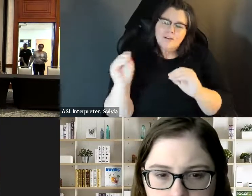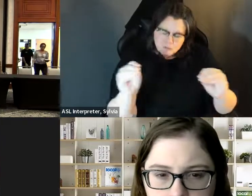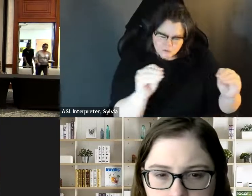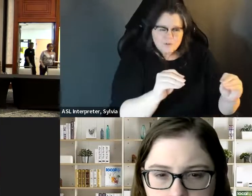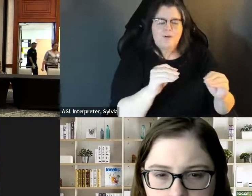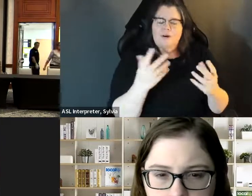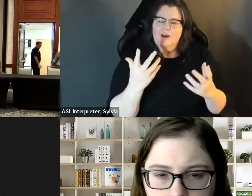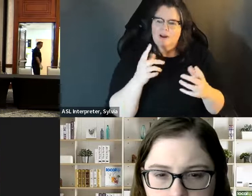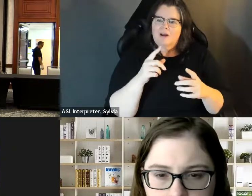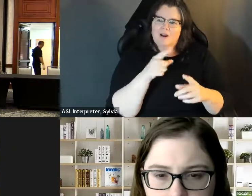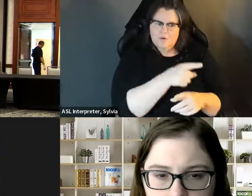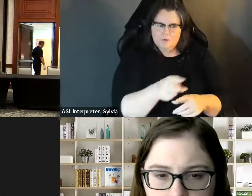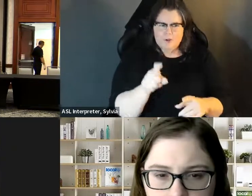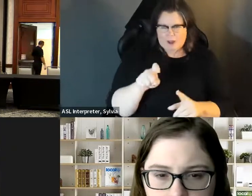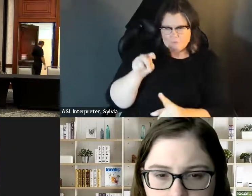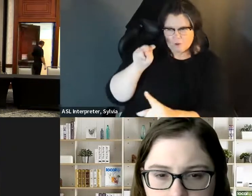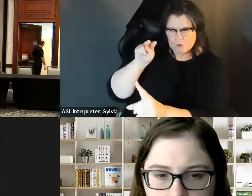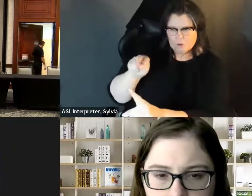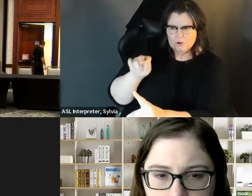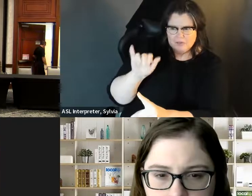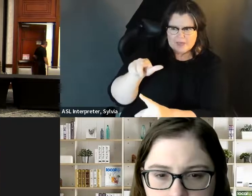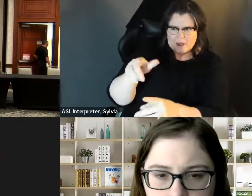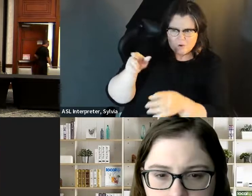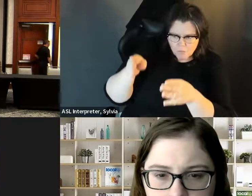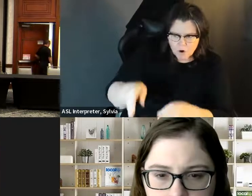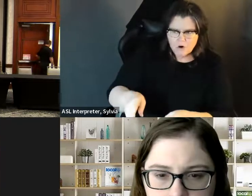know, either go through the party politics if it's a partisan race or even nonpartisan race, look at the Look at the individual, and make that choice from there, you know, if you'd be based on age or anything else.